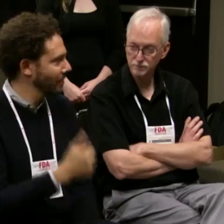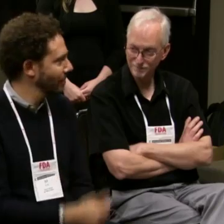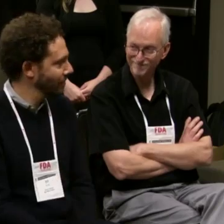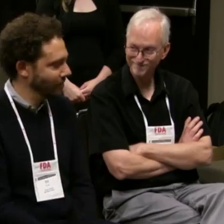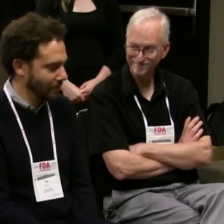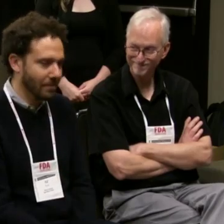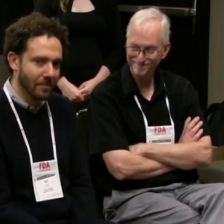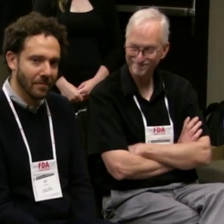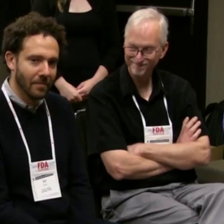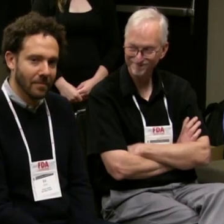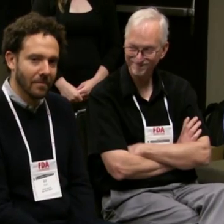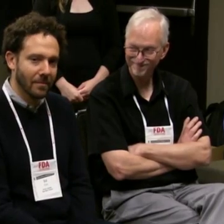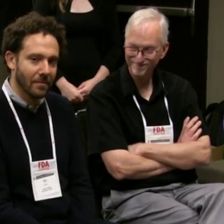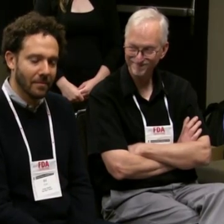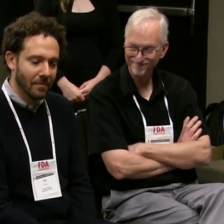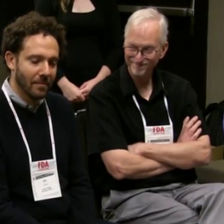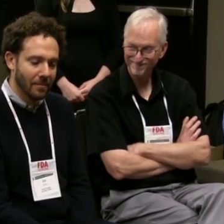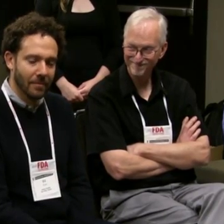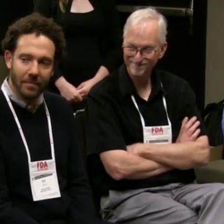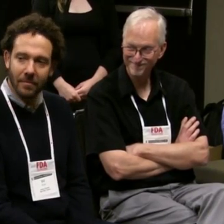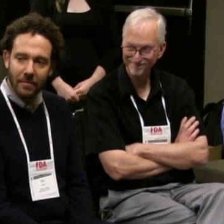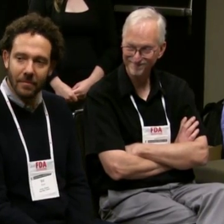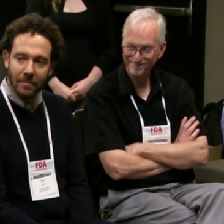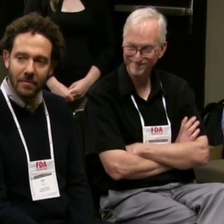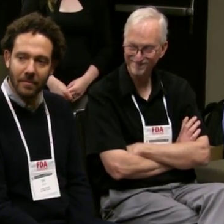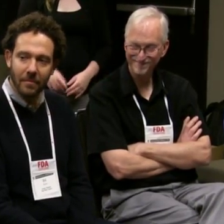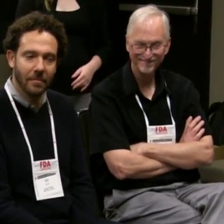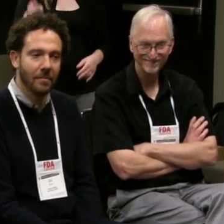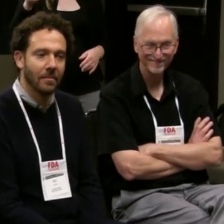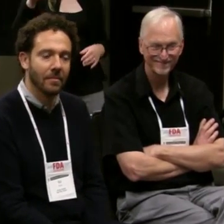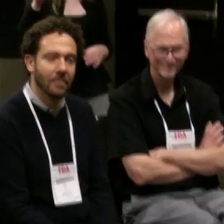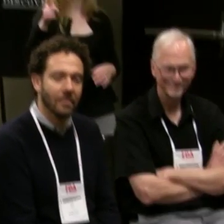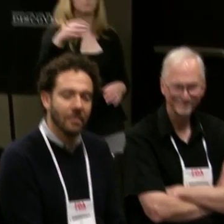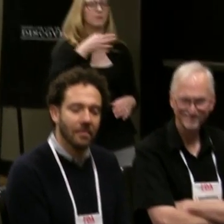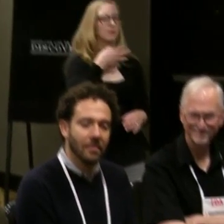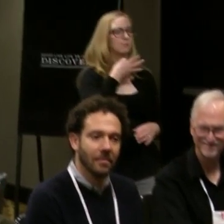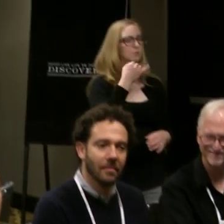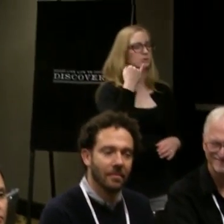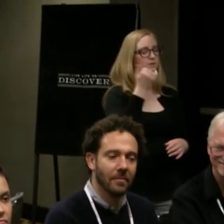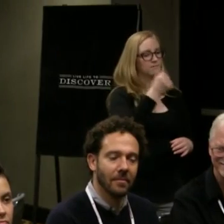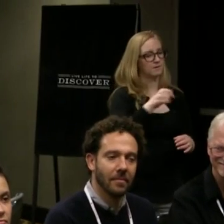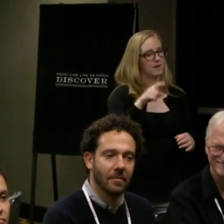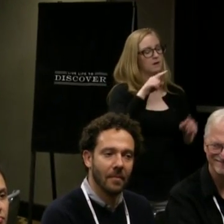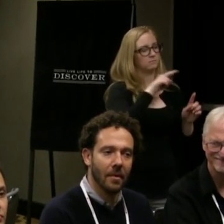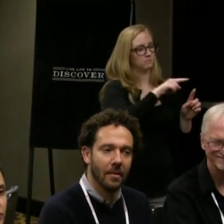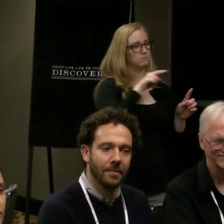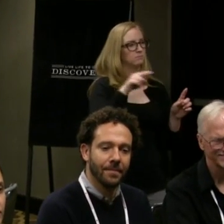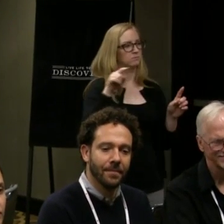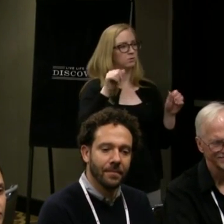But the first is always the hardest. (Desdemona) I'm curious if any of the panelists can speak to experiences